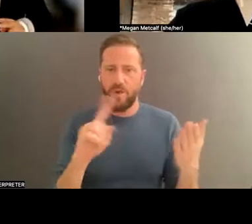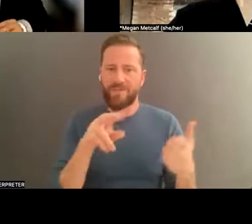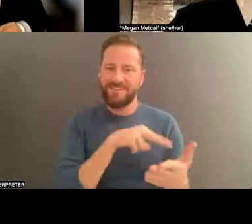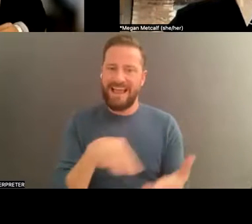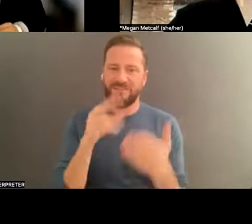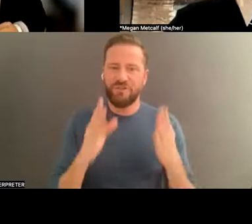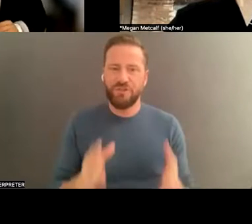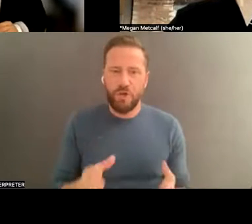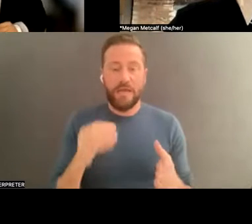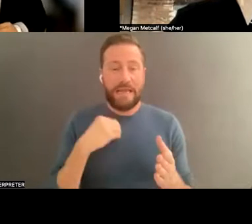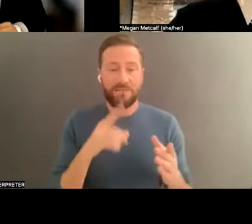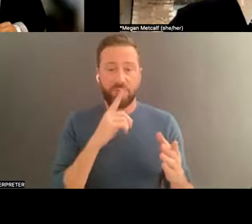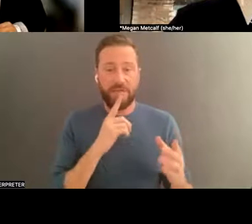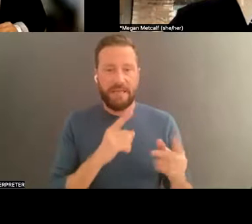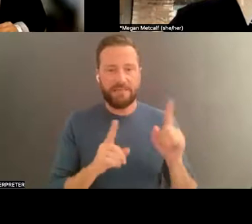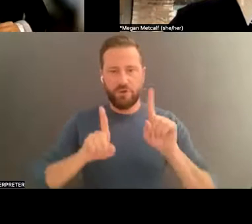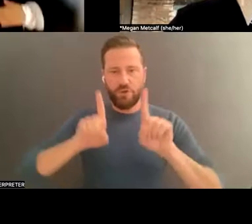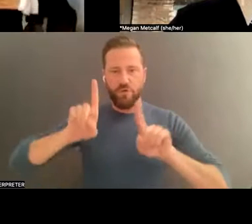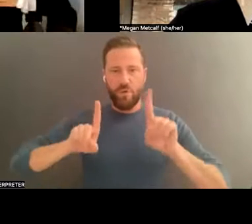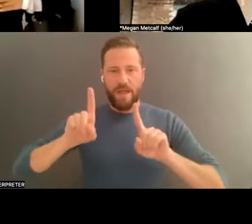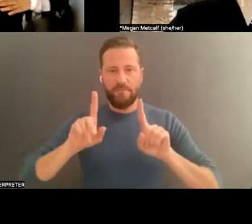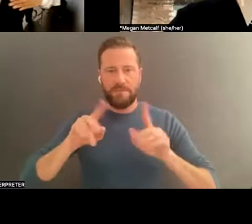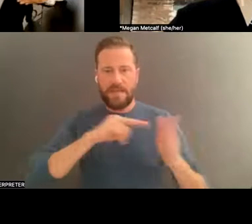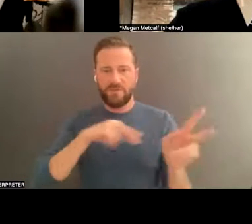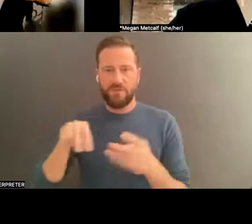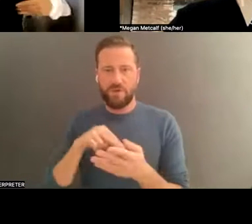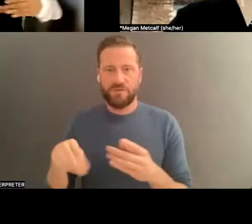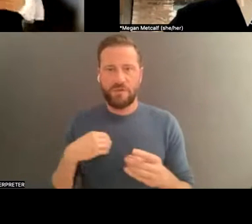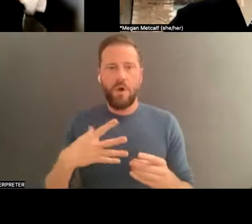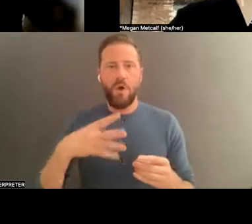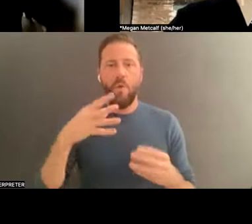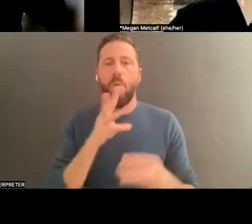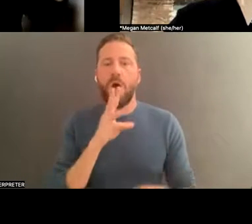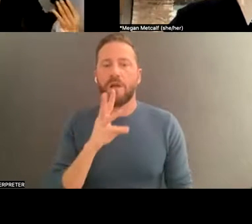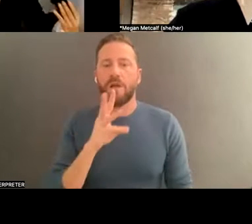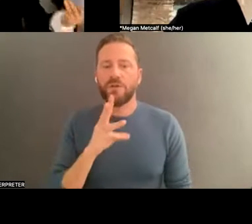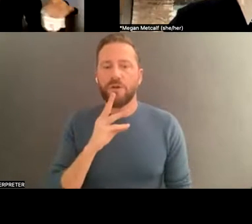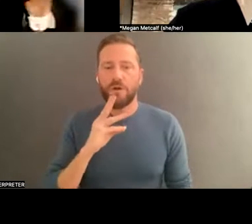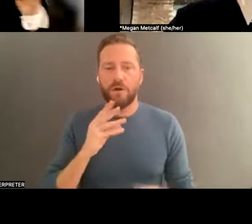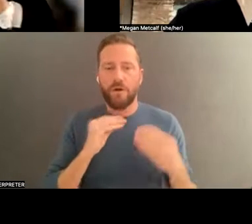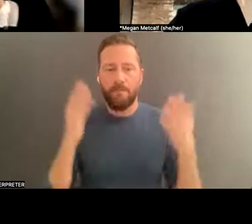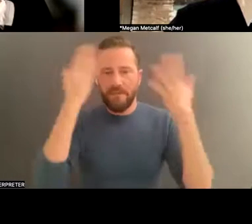this piece where the dancer -- it's a duet -- the dancers are wear